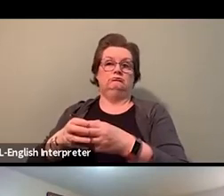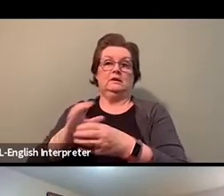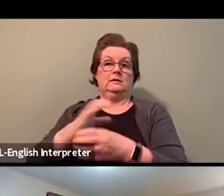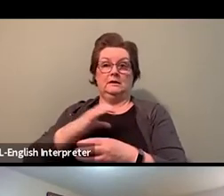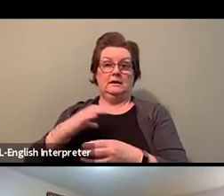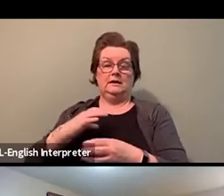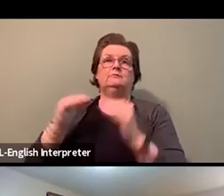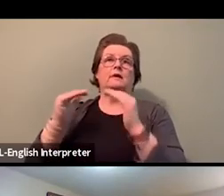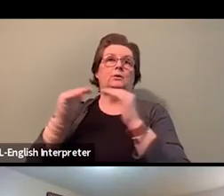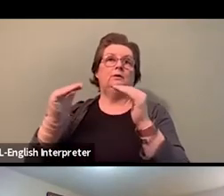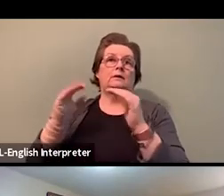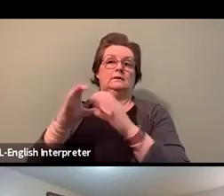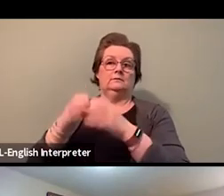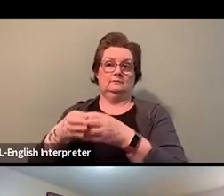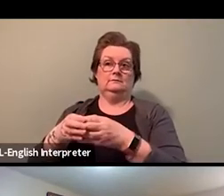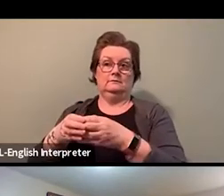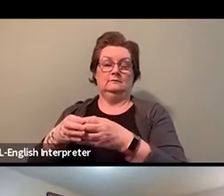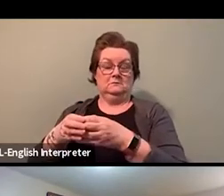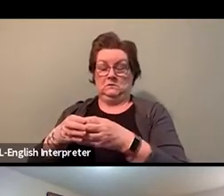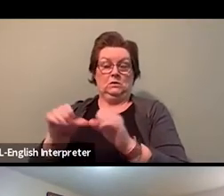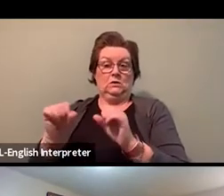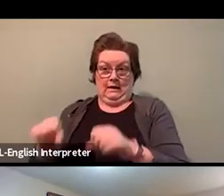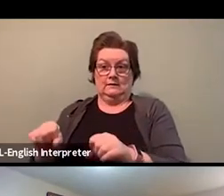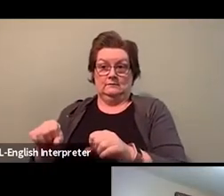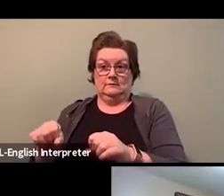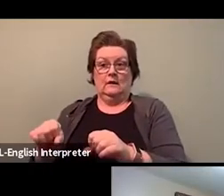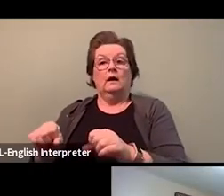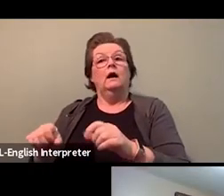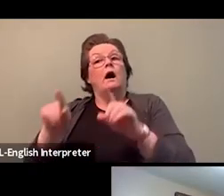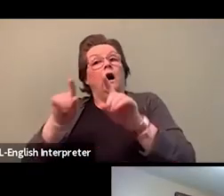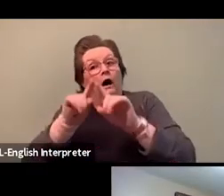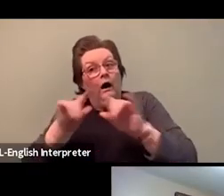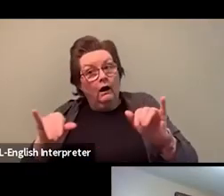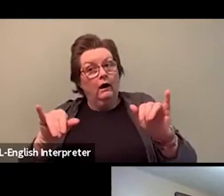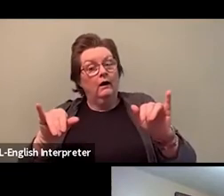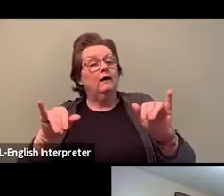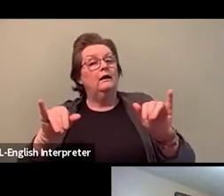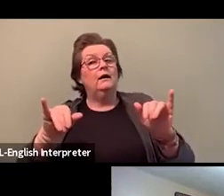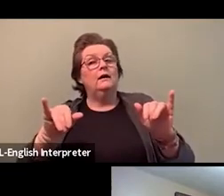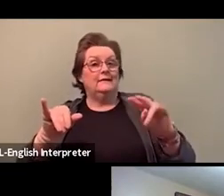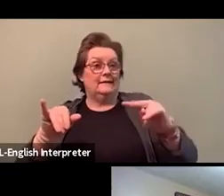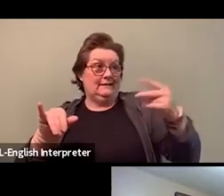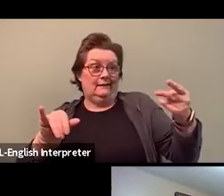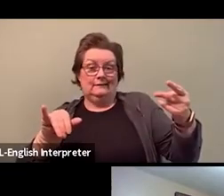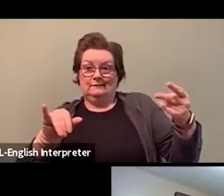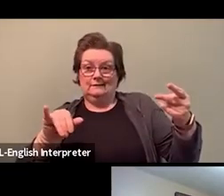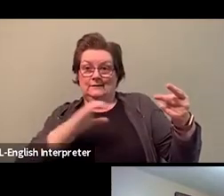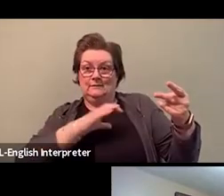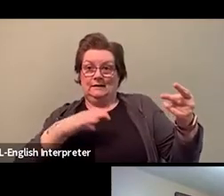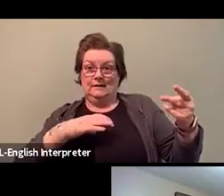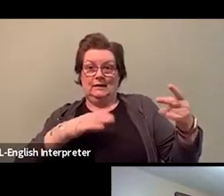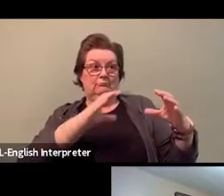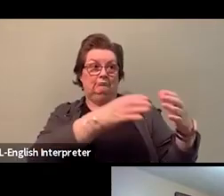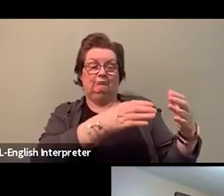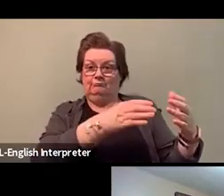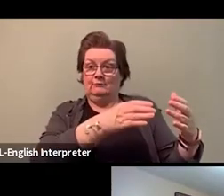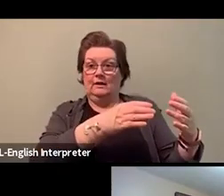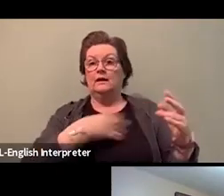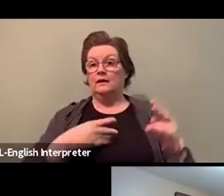and still having a joint committee with management. It doesn't matter if the work is being duplicated.